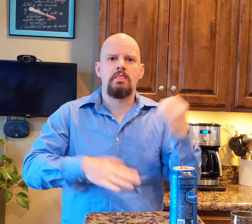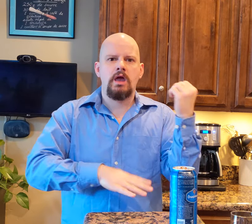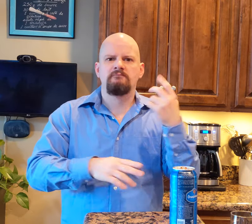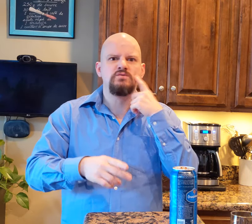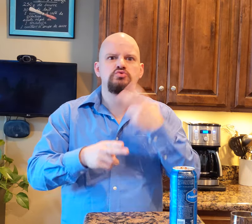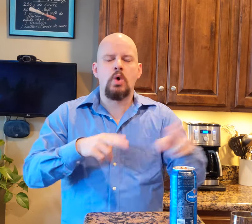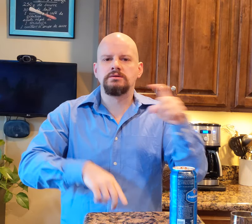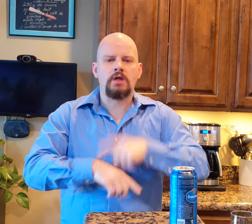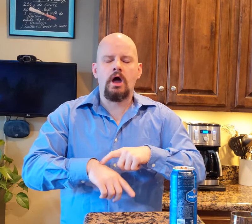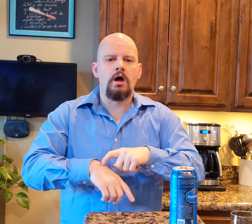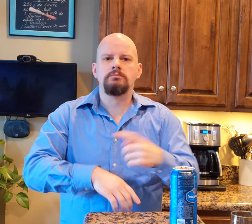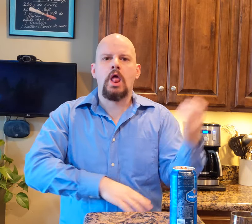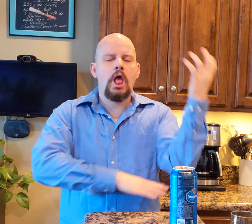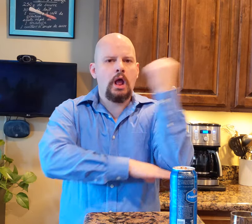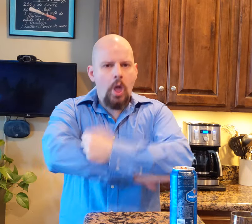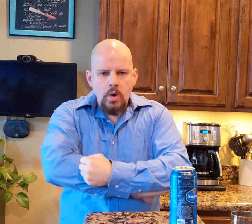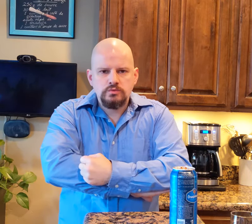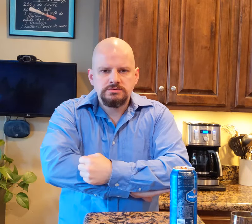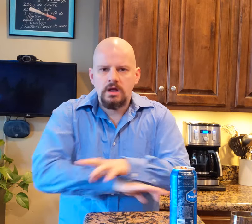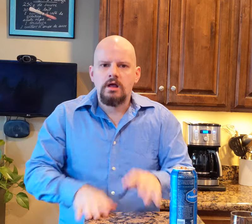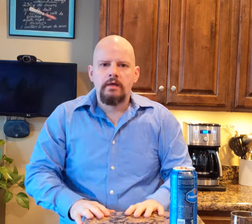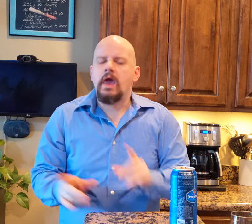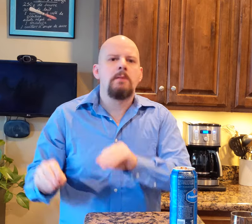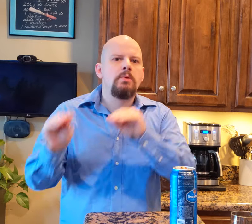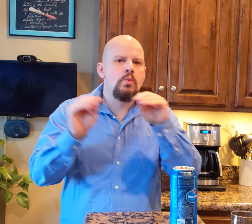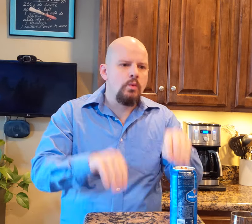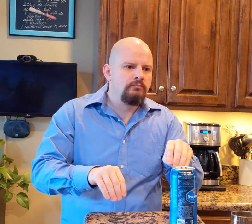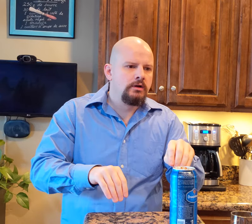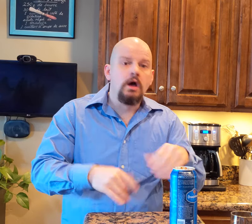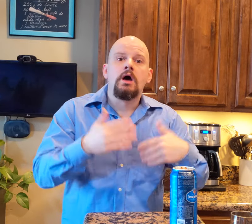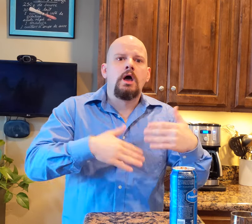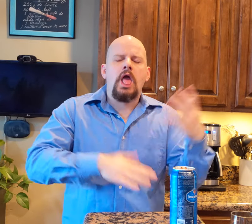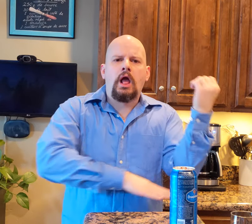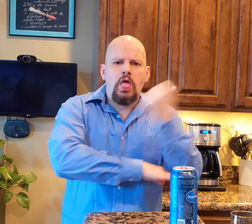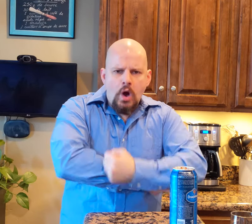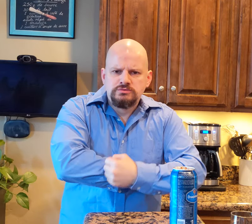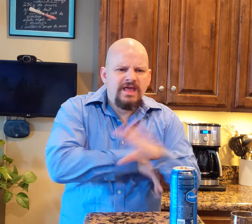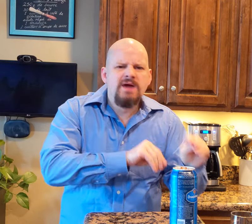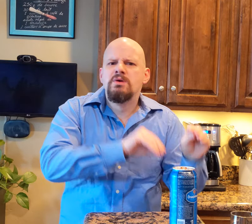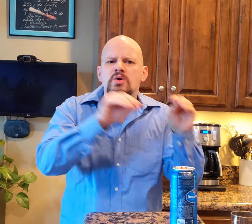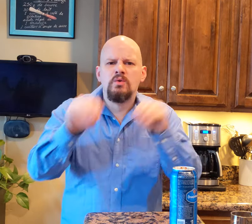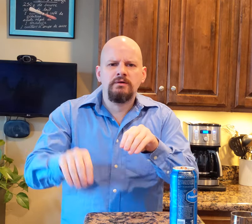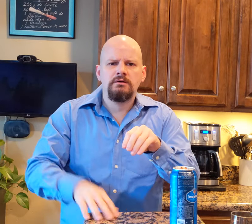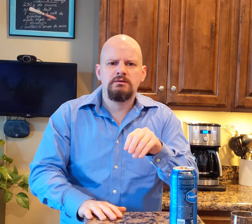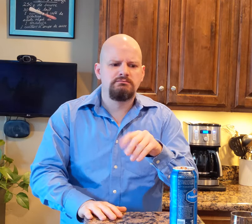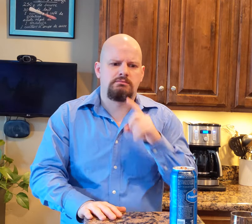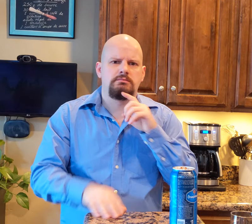until for a short time, they closed down again. They moved again then closed down again, and then moved.